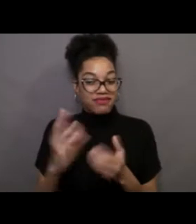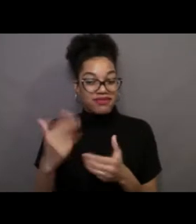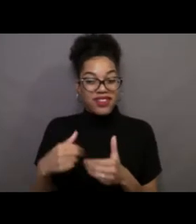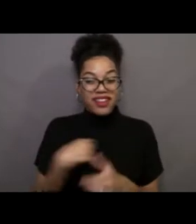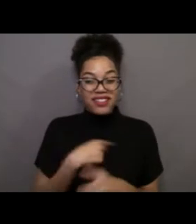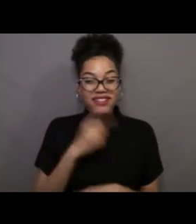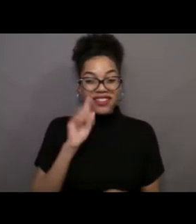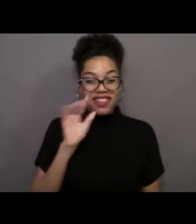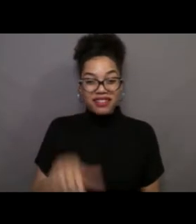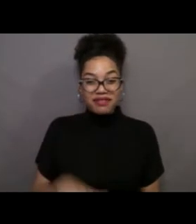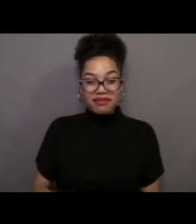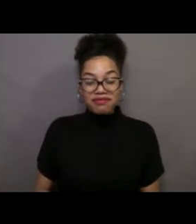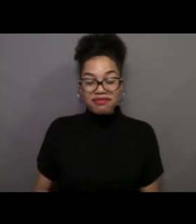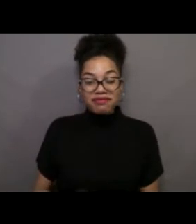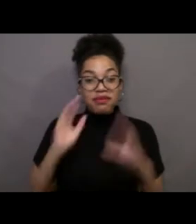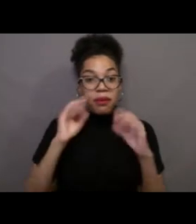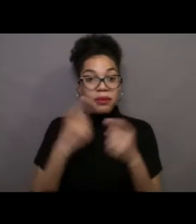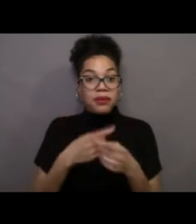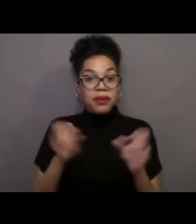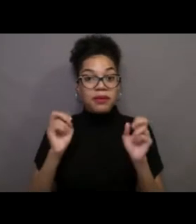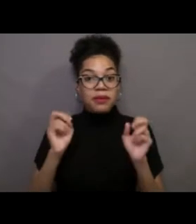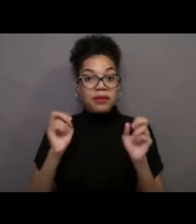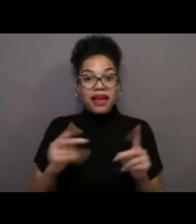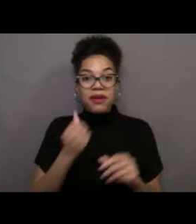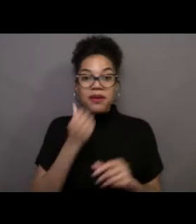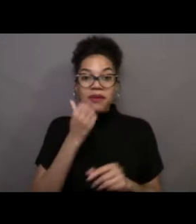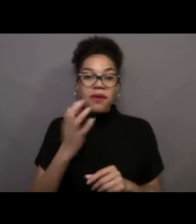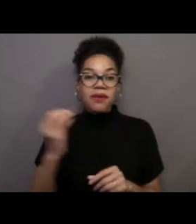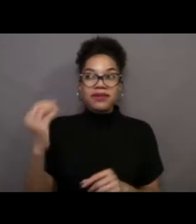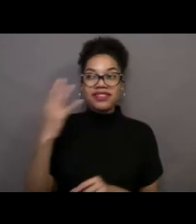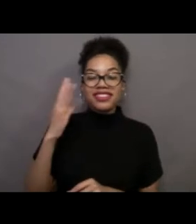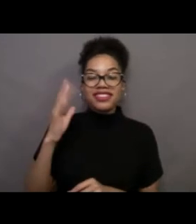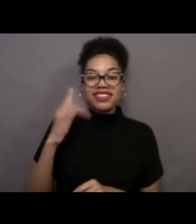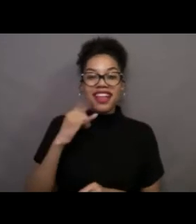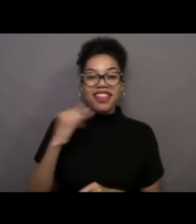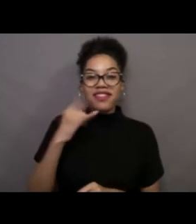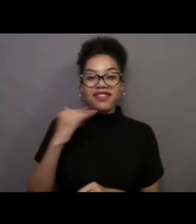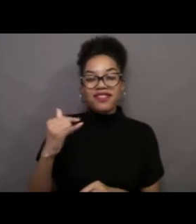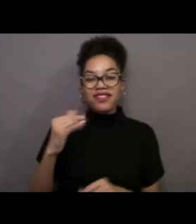to your warm, sunny California weather. It was great to have you today.